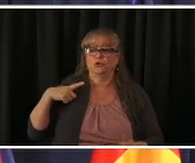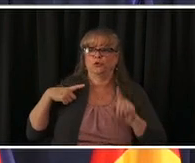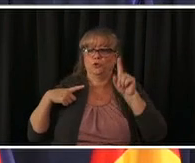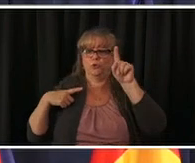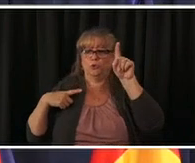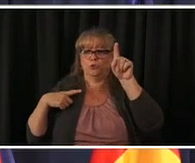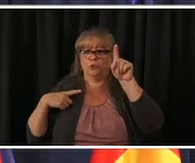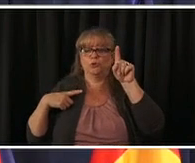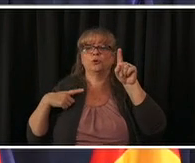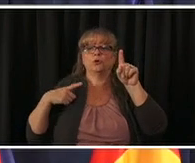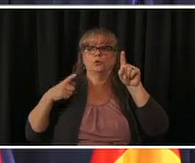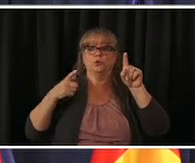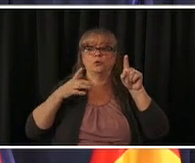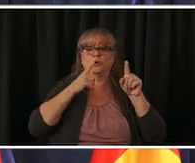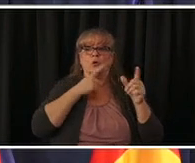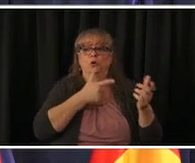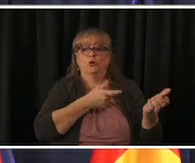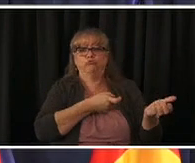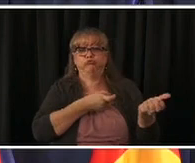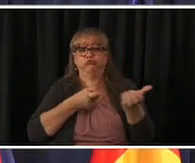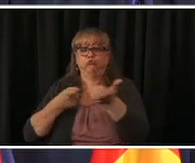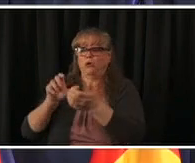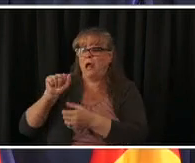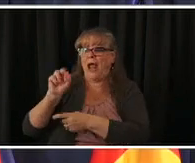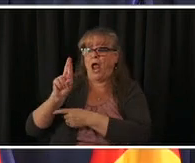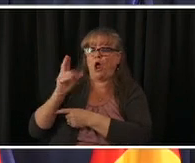and i wonder if you have any interest in that if you think that's something that they should pursue